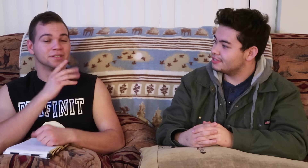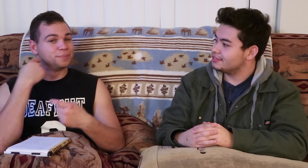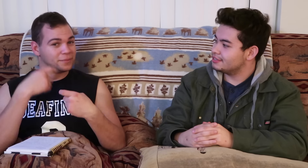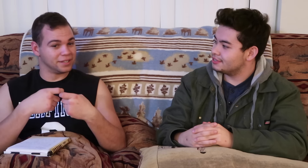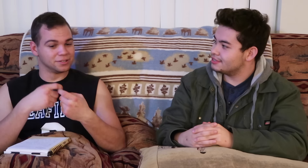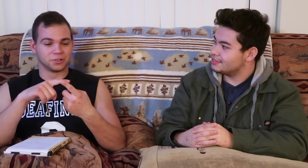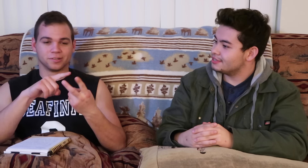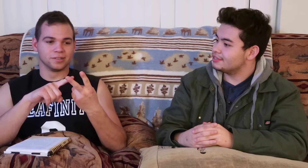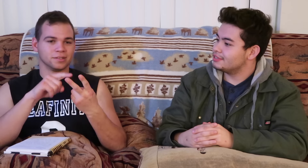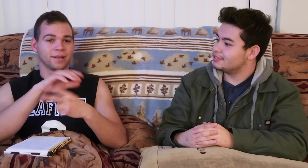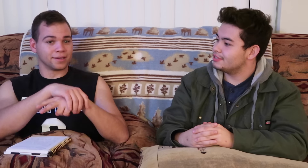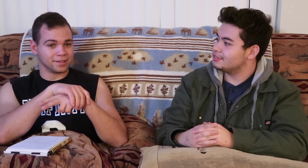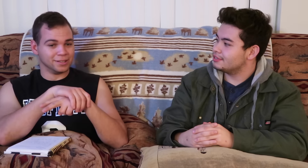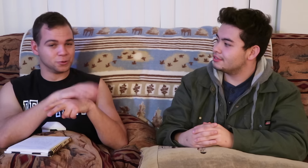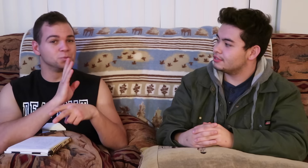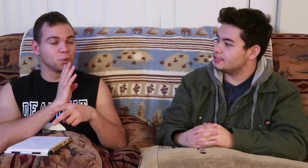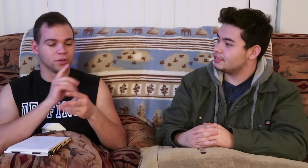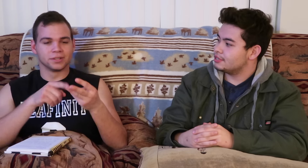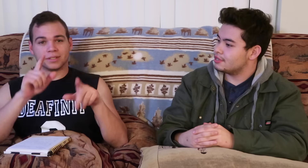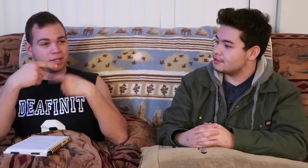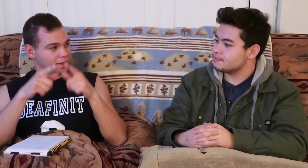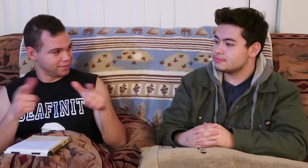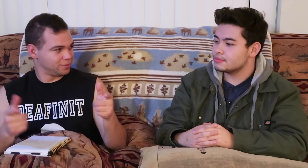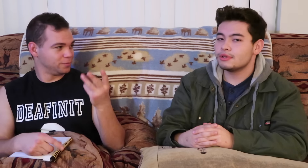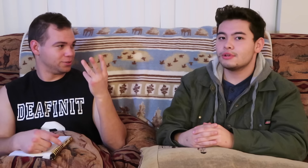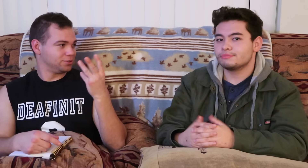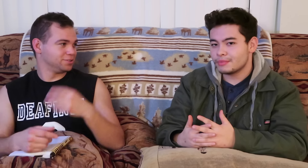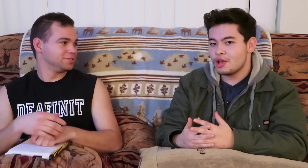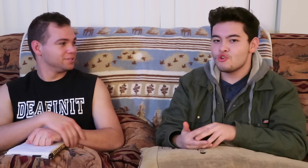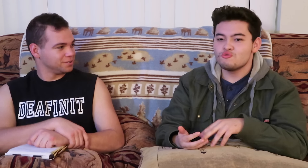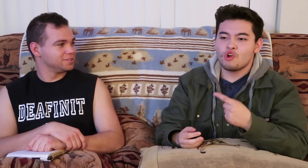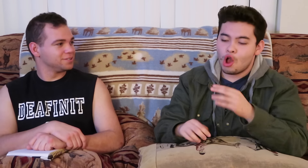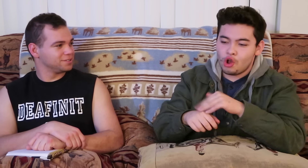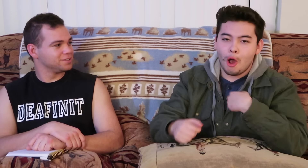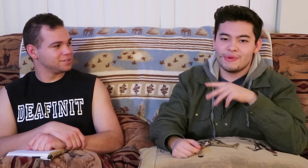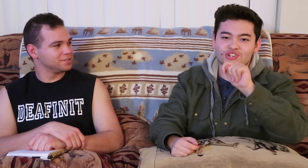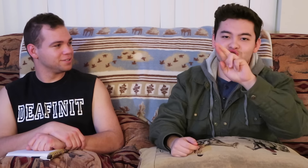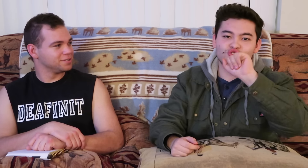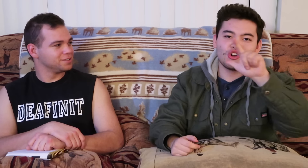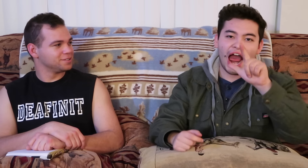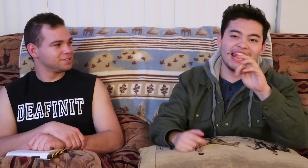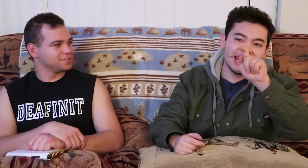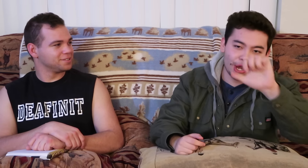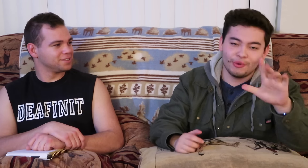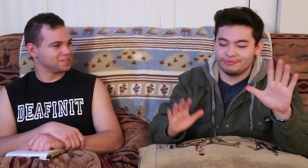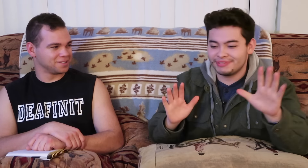speaks spanish, english (spoken) and sign language, three! Just call me tri-lingual